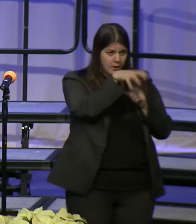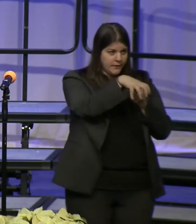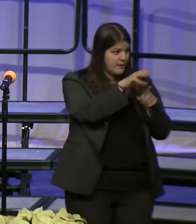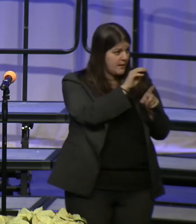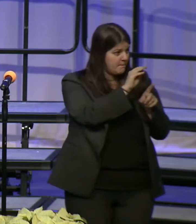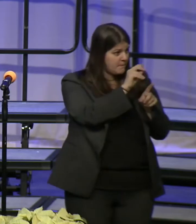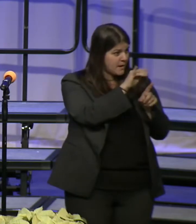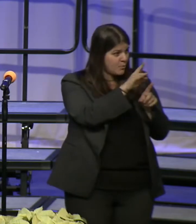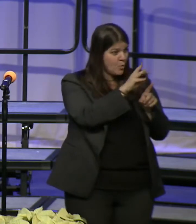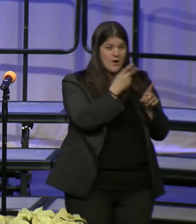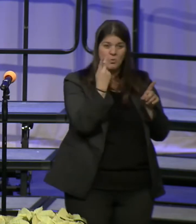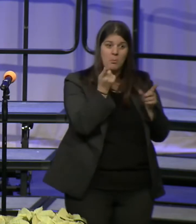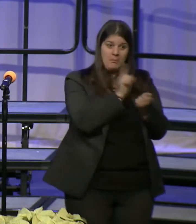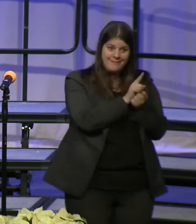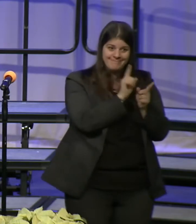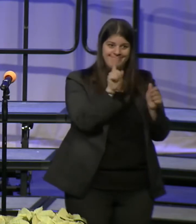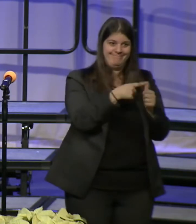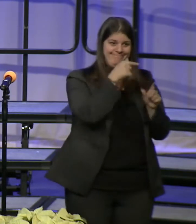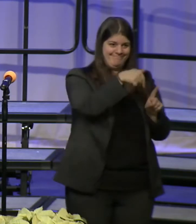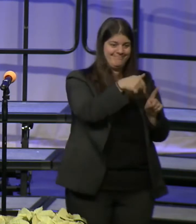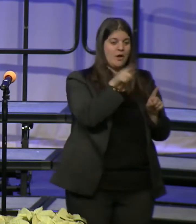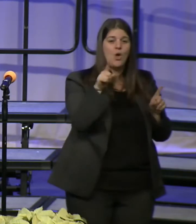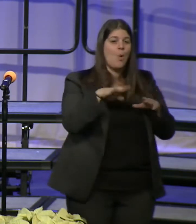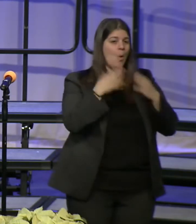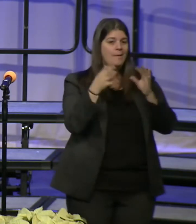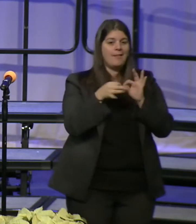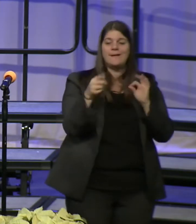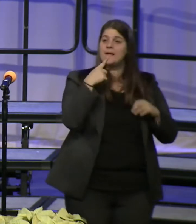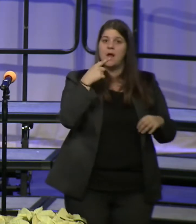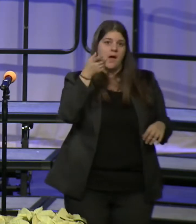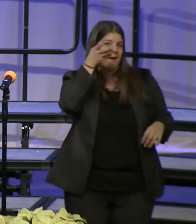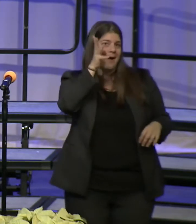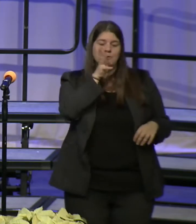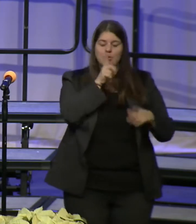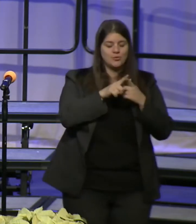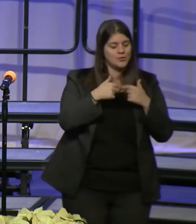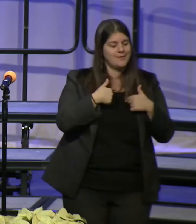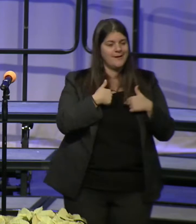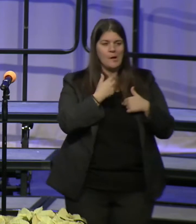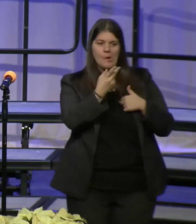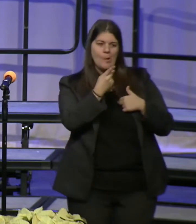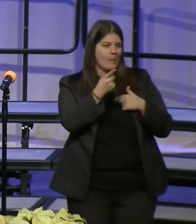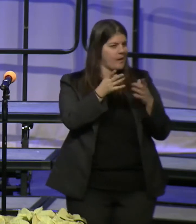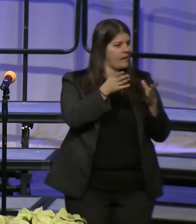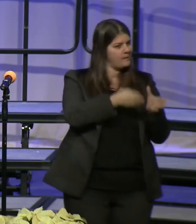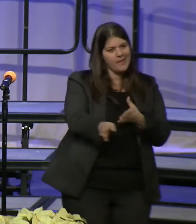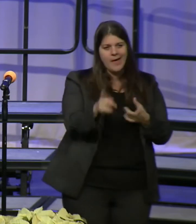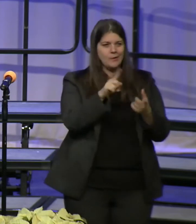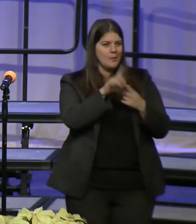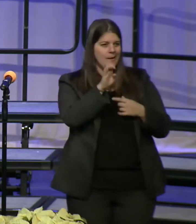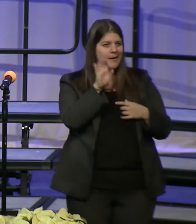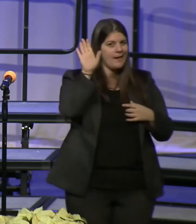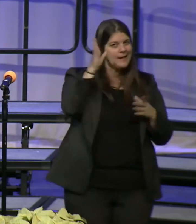His opening line was "God spoke to me, and we were meant to be married..." really